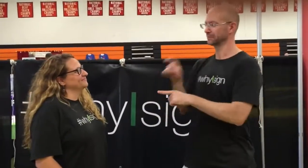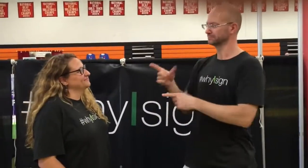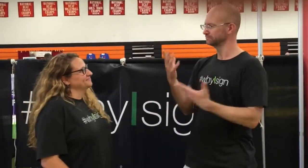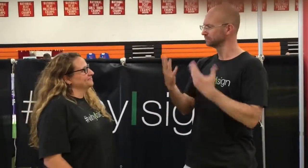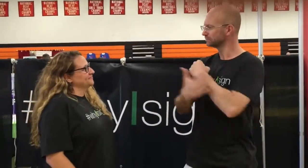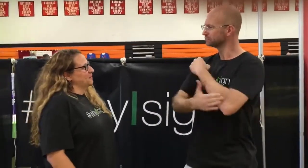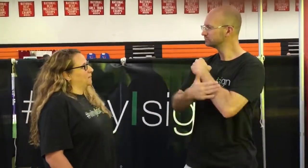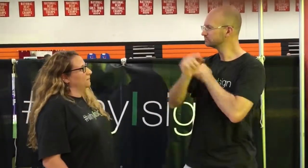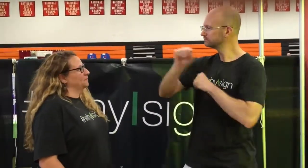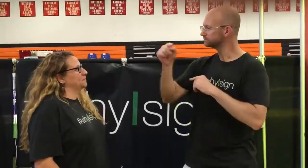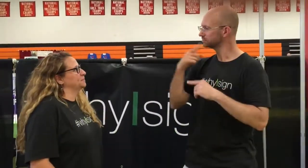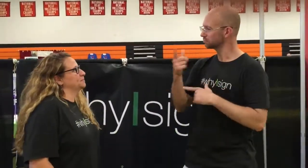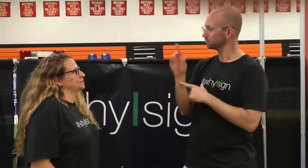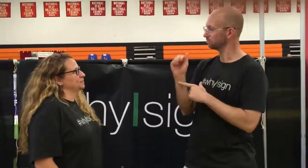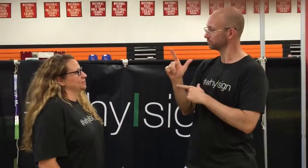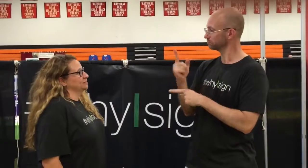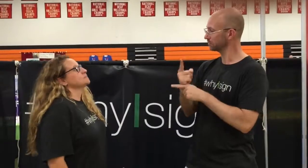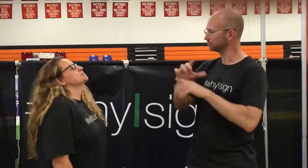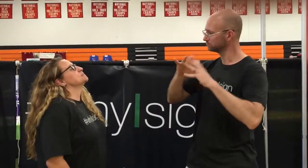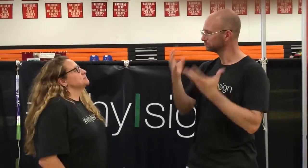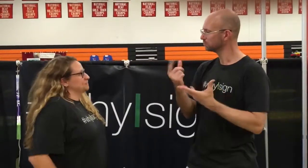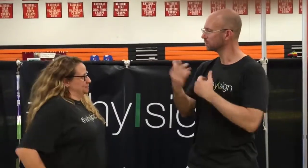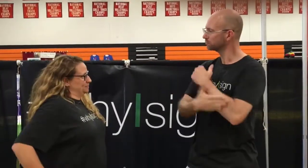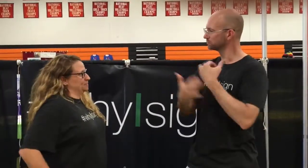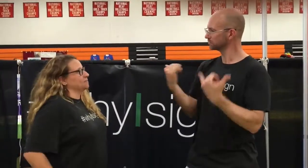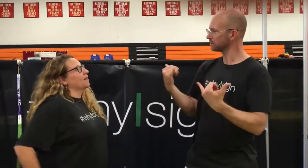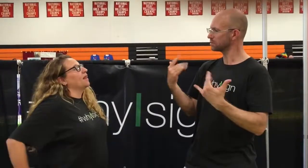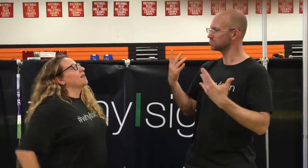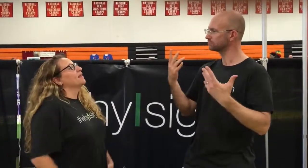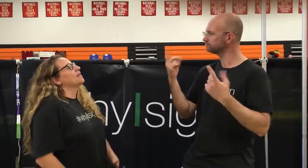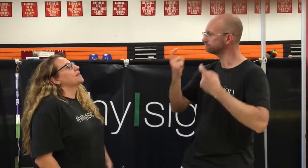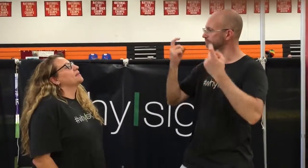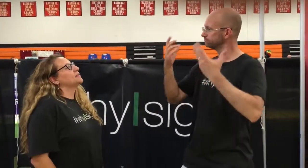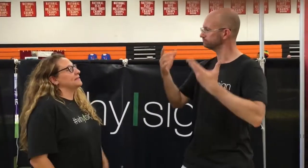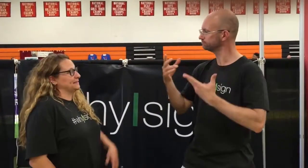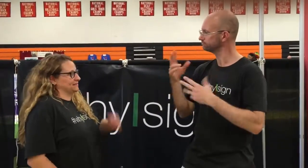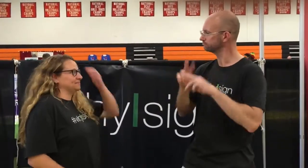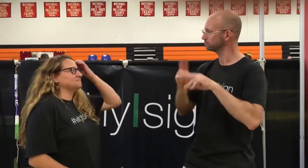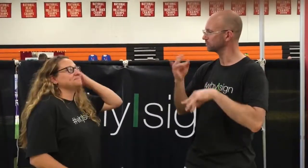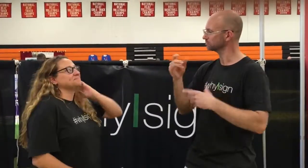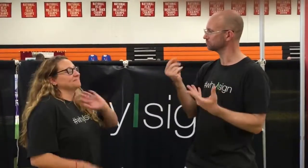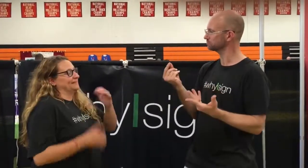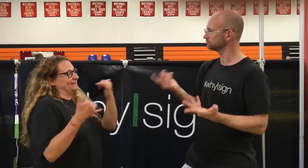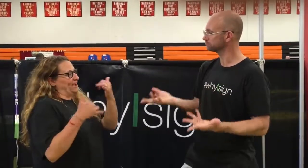You mentioned that this has gone global, which countries are celebrating #whyIsign?